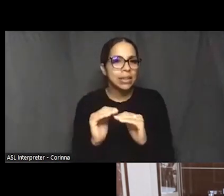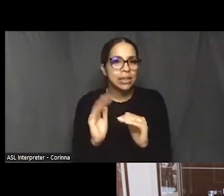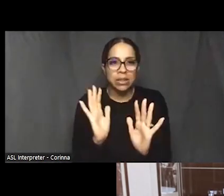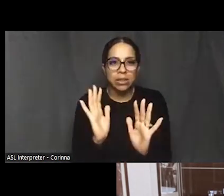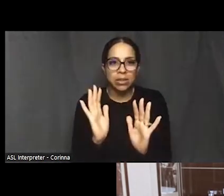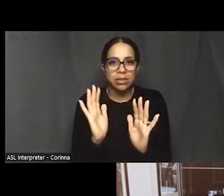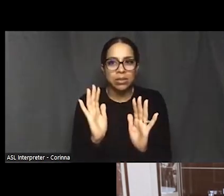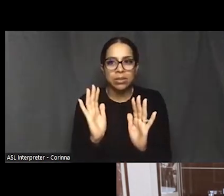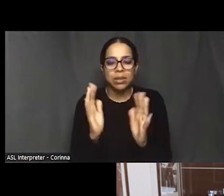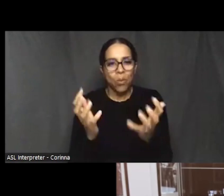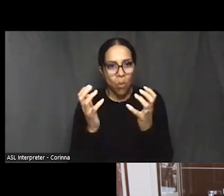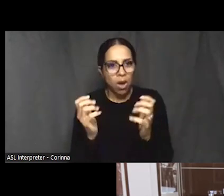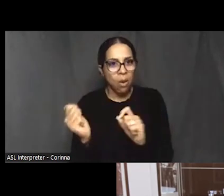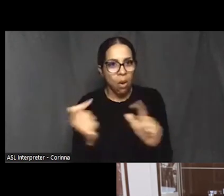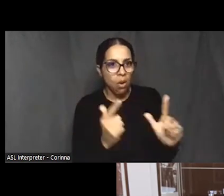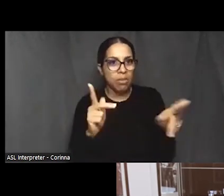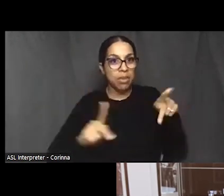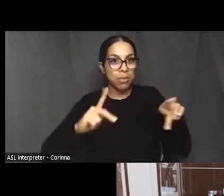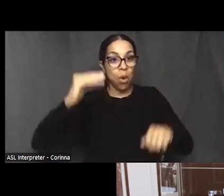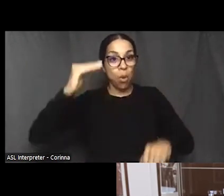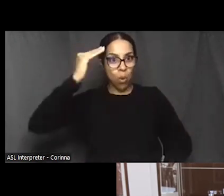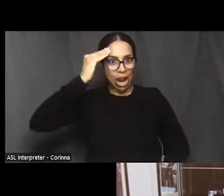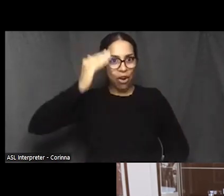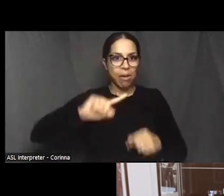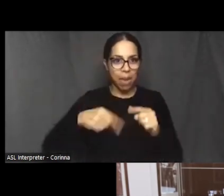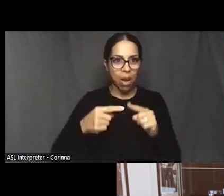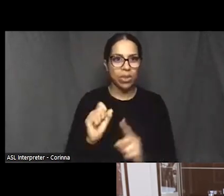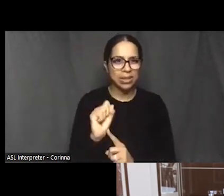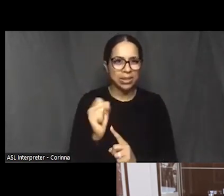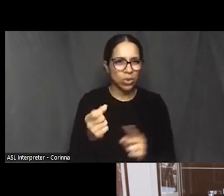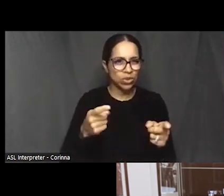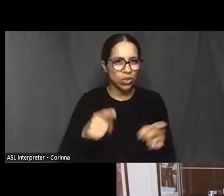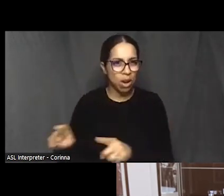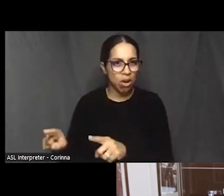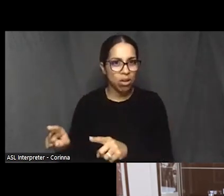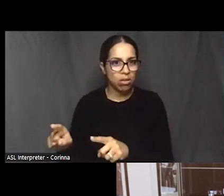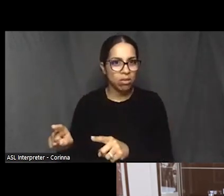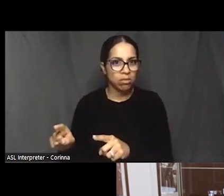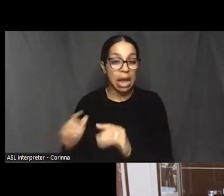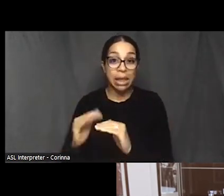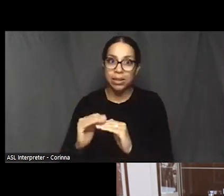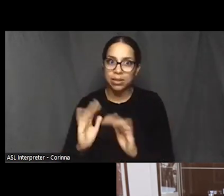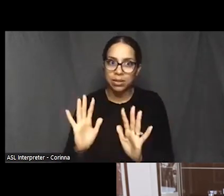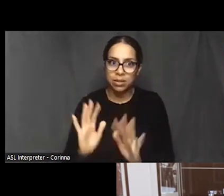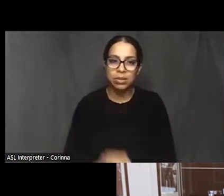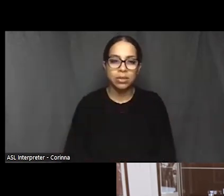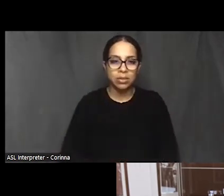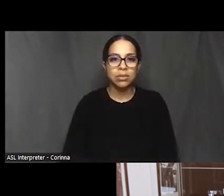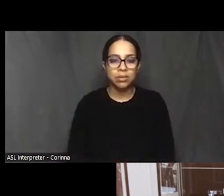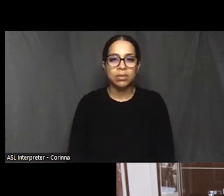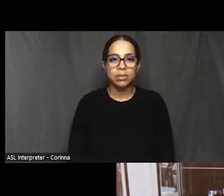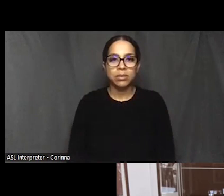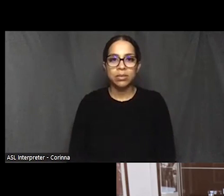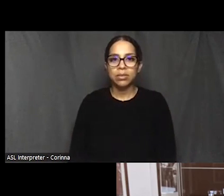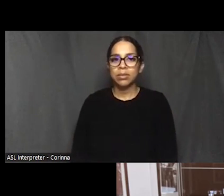at the very least aware of what the situation is. Yeah, I can't imagine that they wouldn't